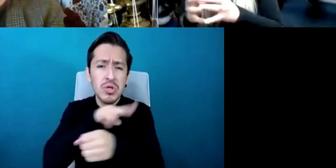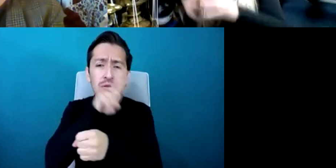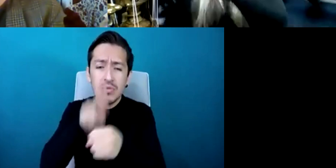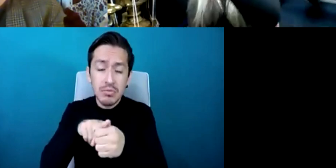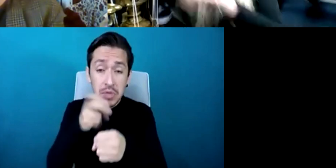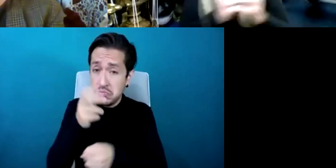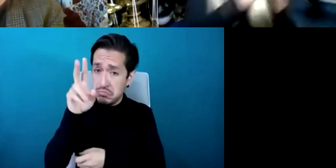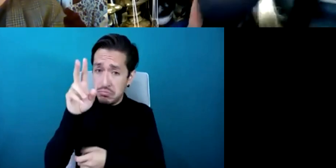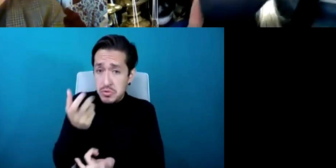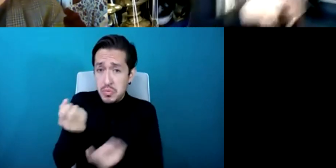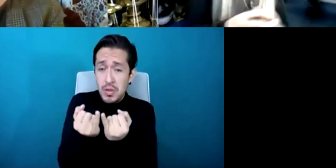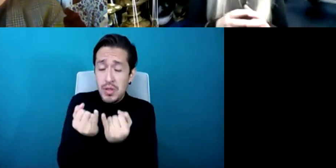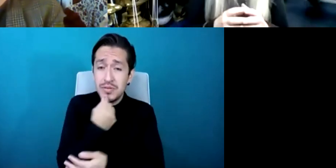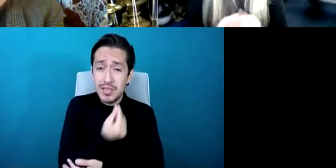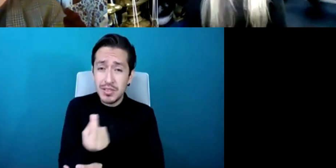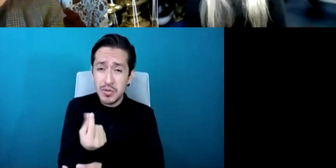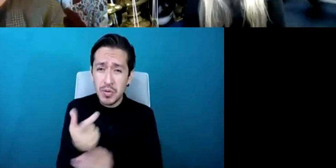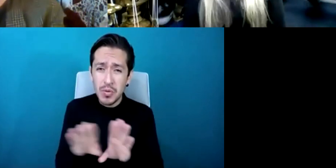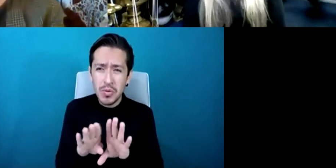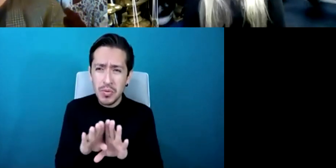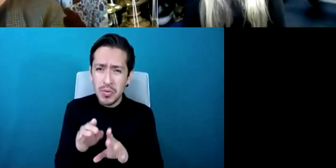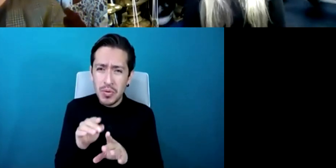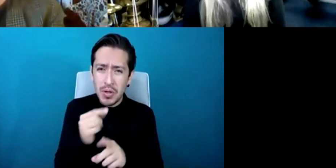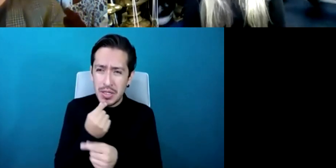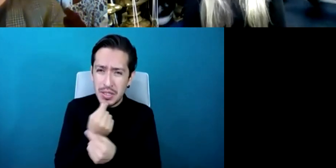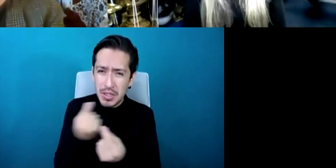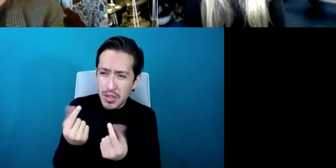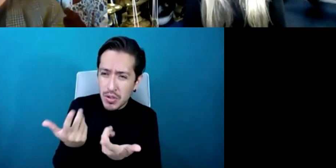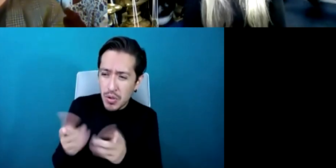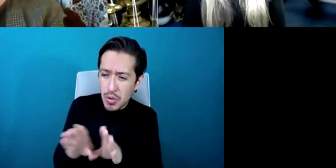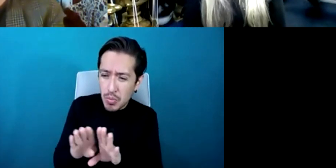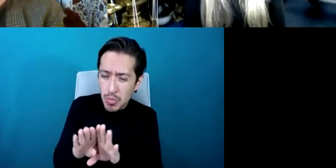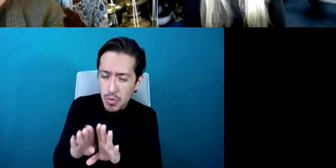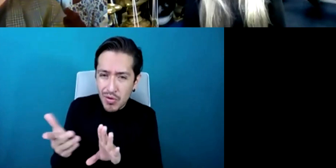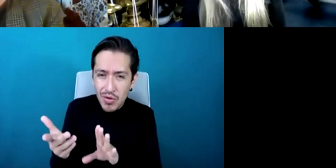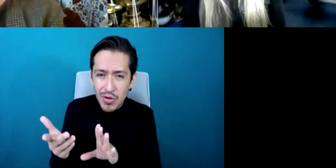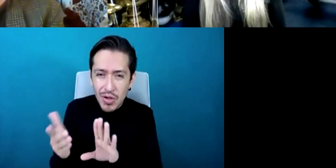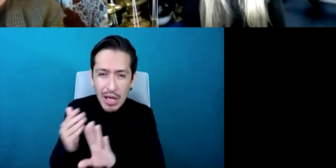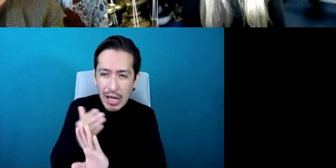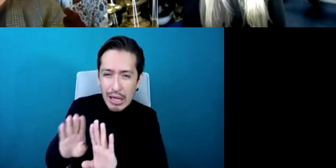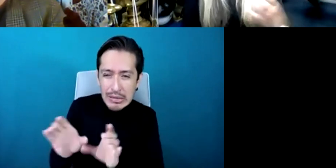and you belong there and you belong there so I think it's absolutely essential that through